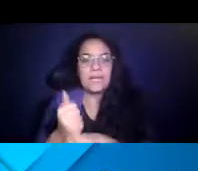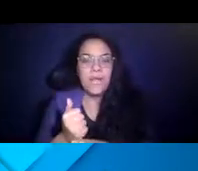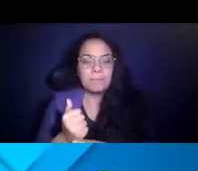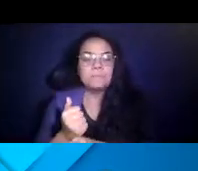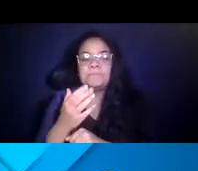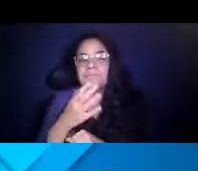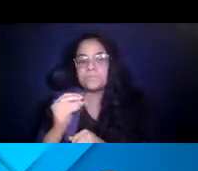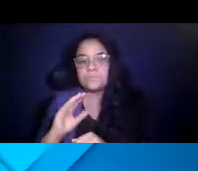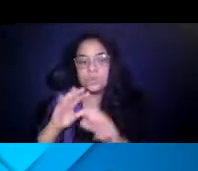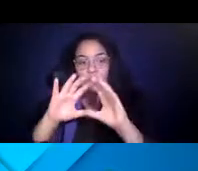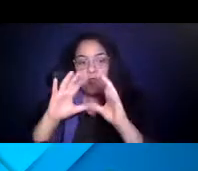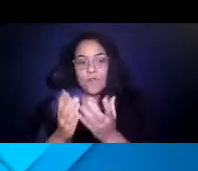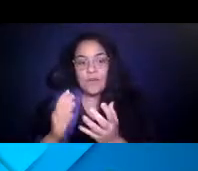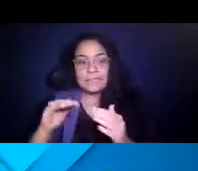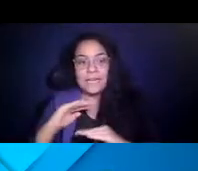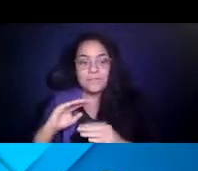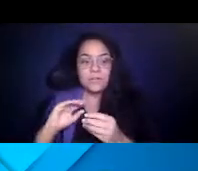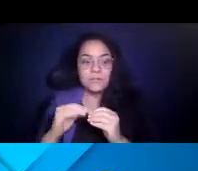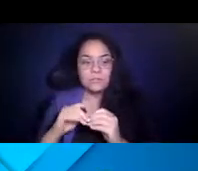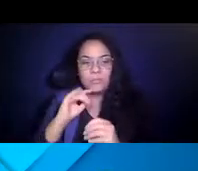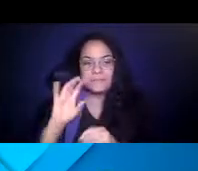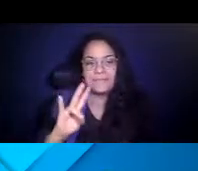our overall satisfaction ratings were about 76% and those